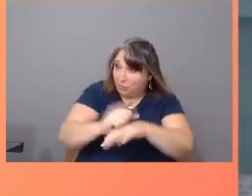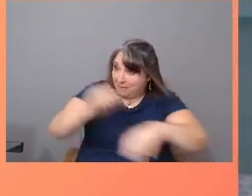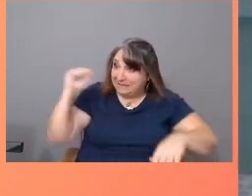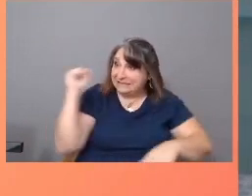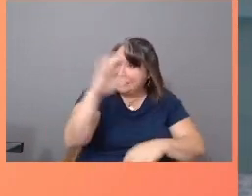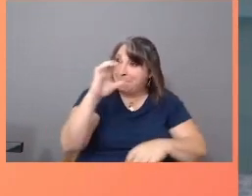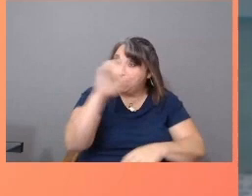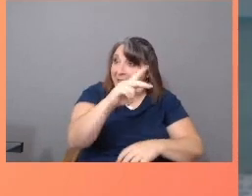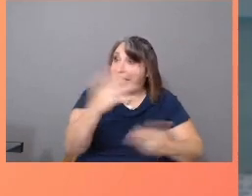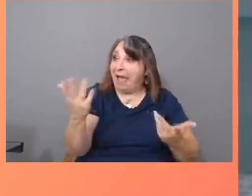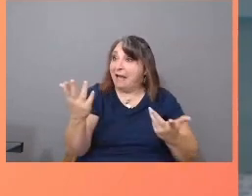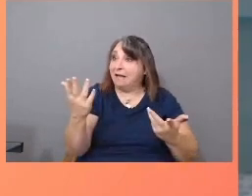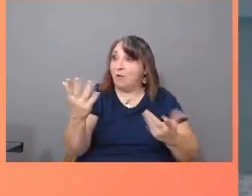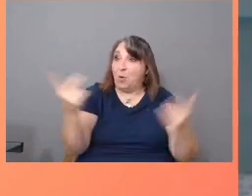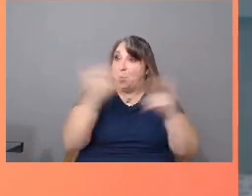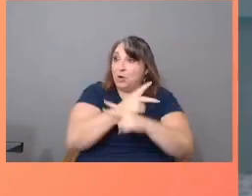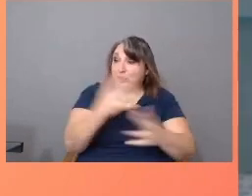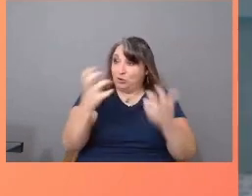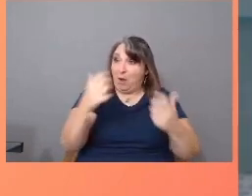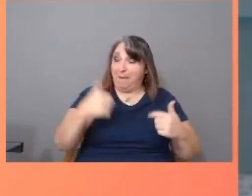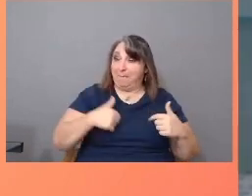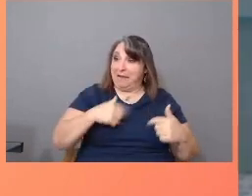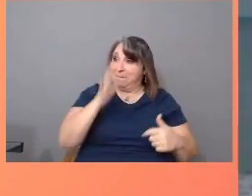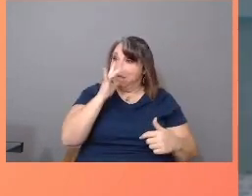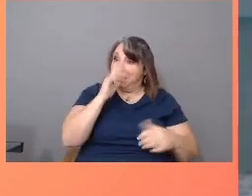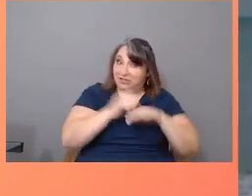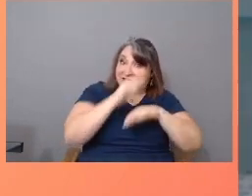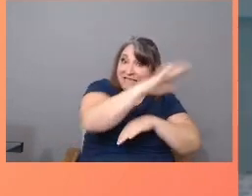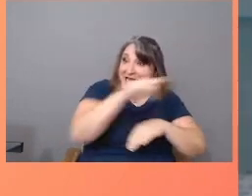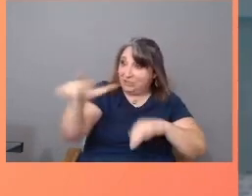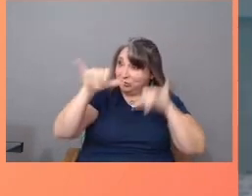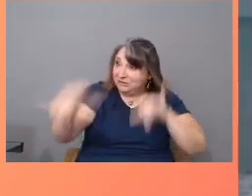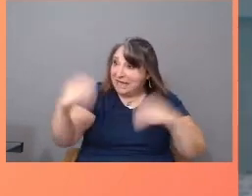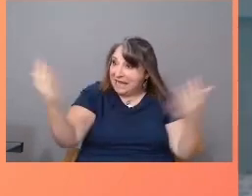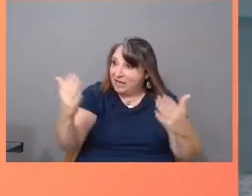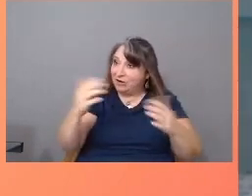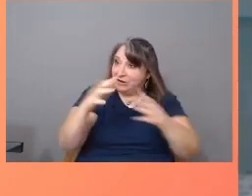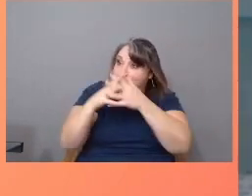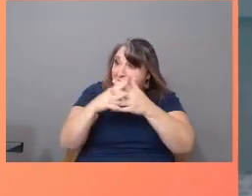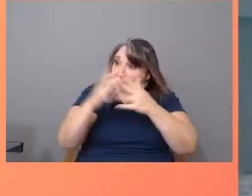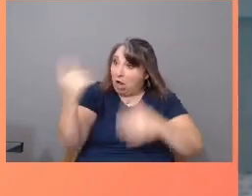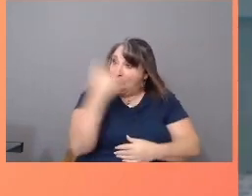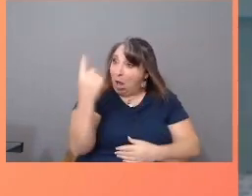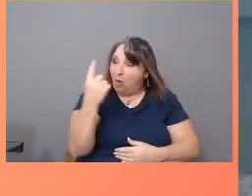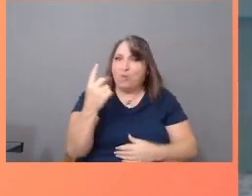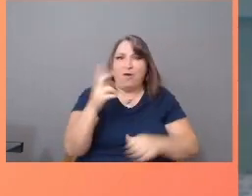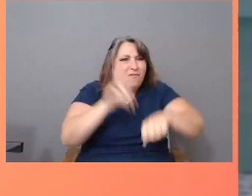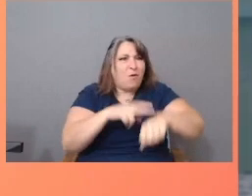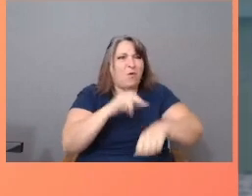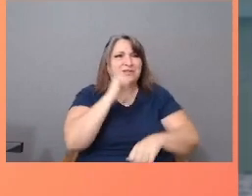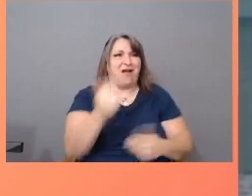Or worse, do you want me sent back and you end up alone? Of course not.